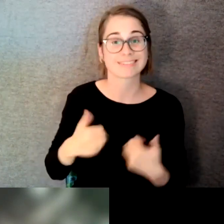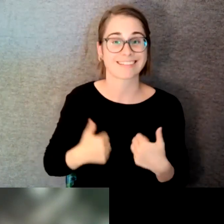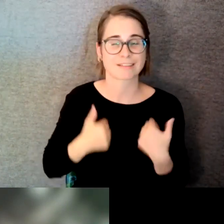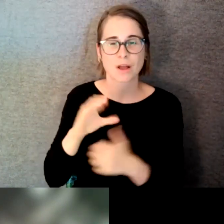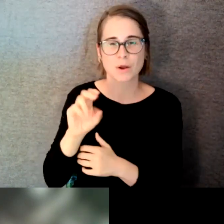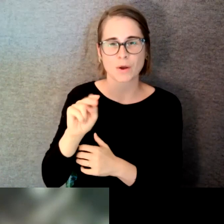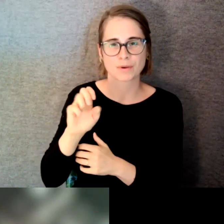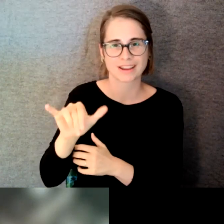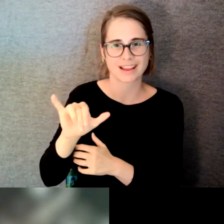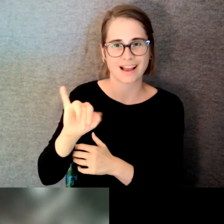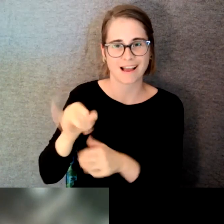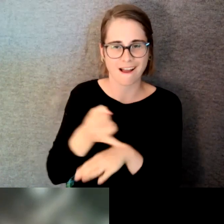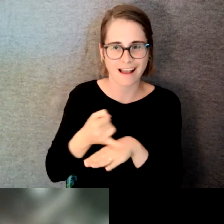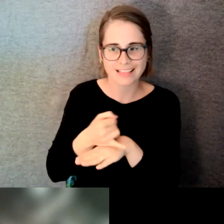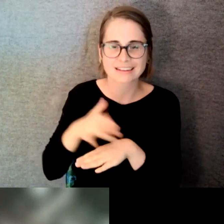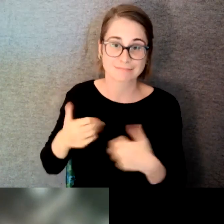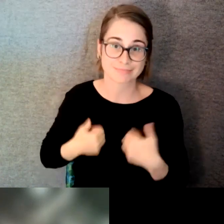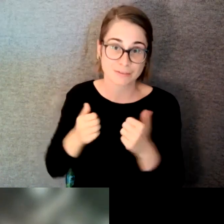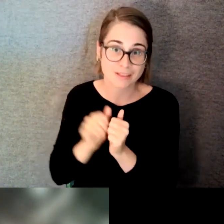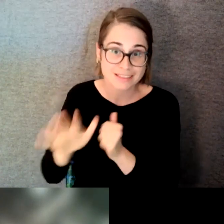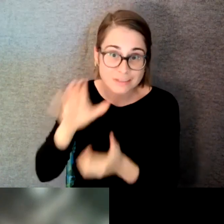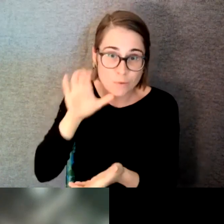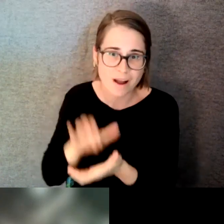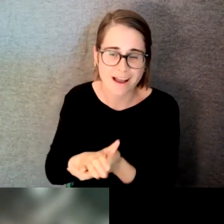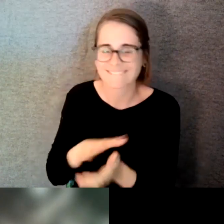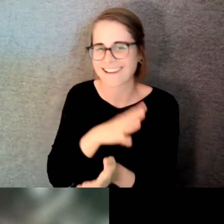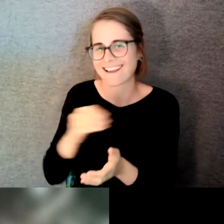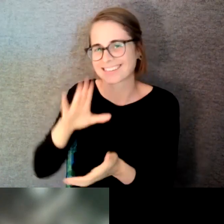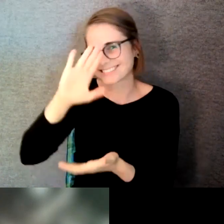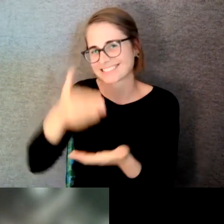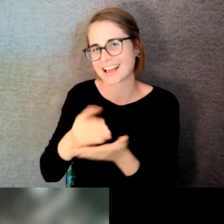Jonah Blue. Let's turn it over to Jesse. Jesse, the audience is all yours.